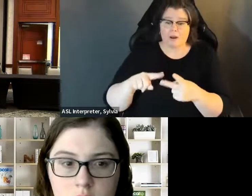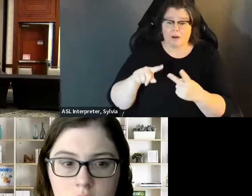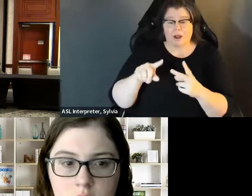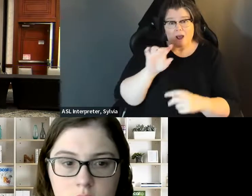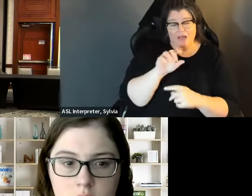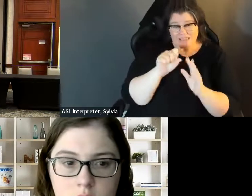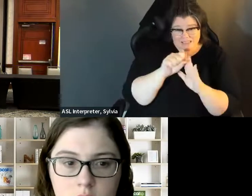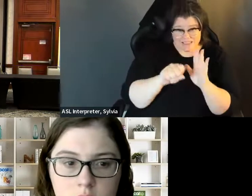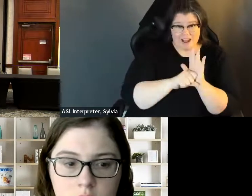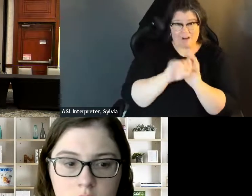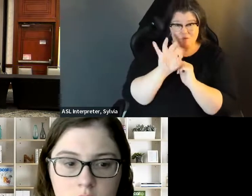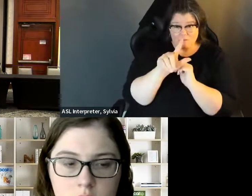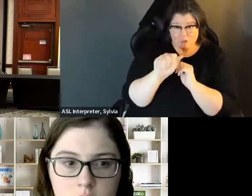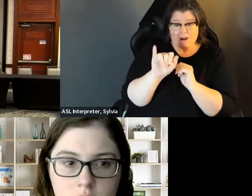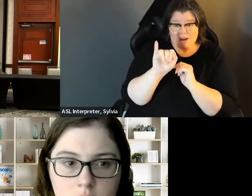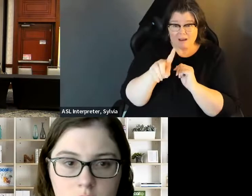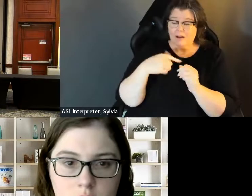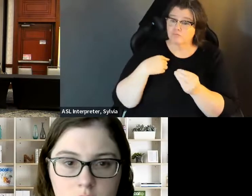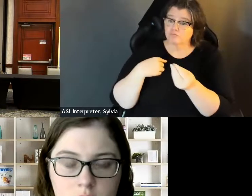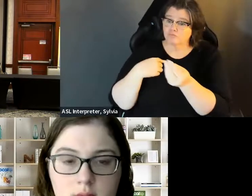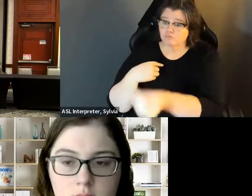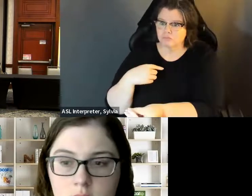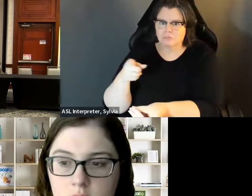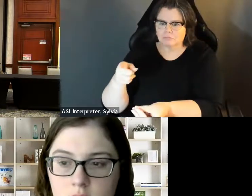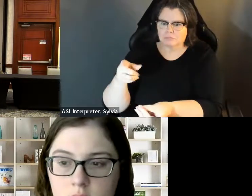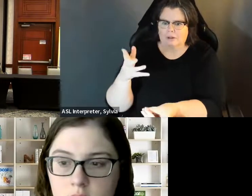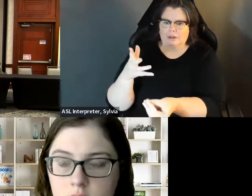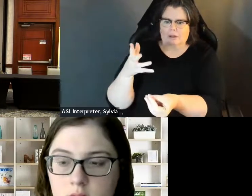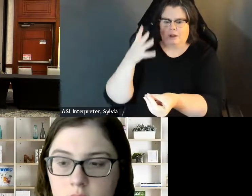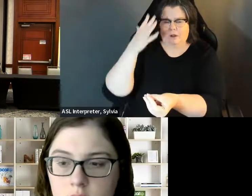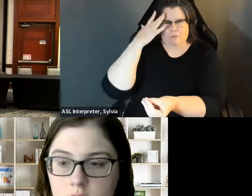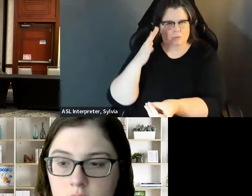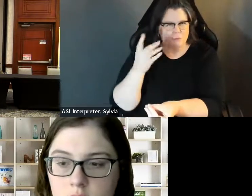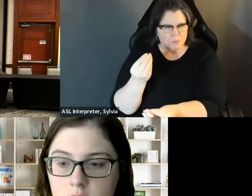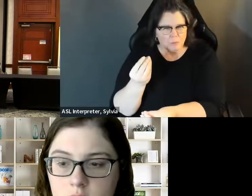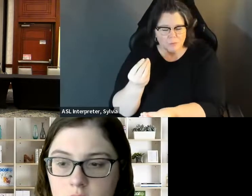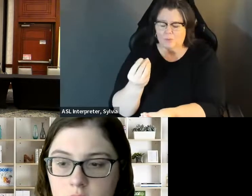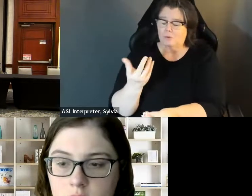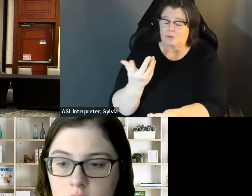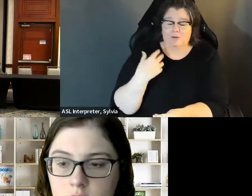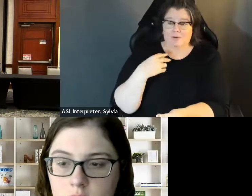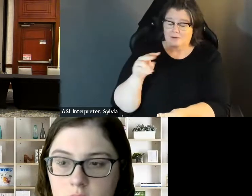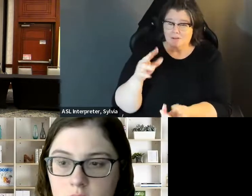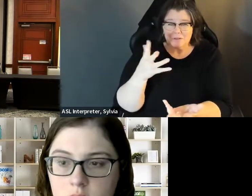But if you give them a to access of Florida, you know State of Florida Id. an ID, a Florida, you know, State of Florida ID, they do